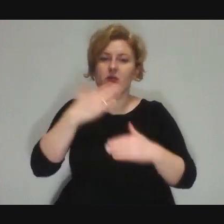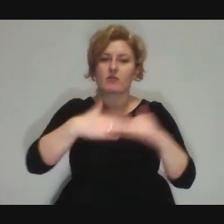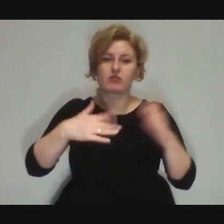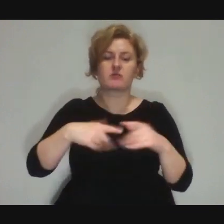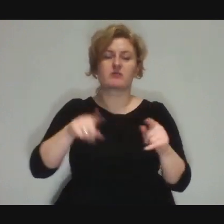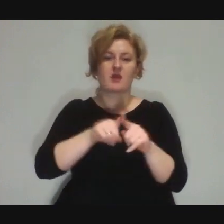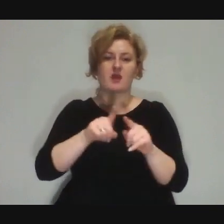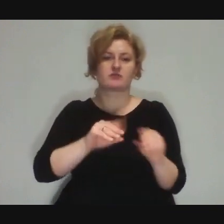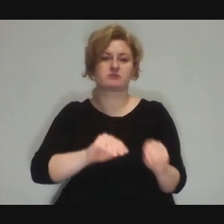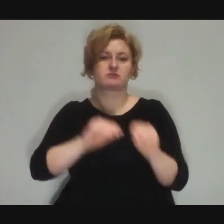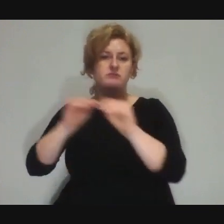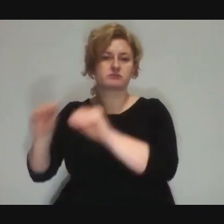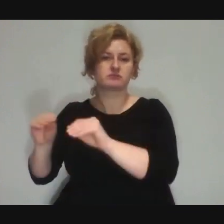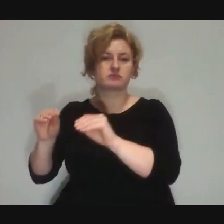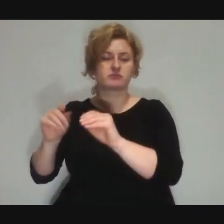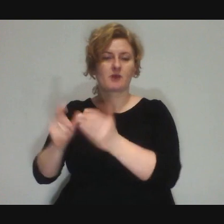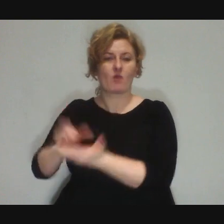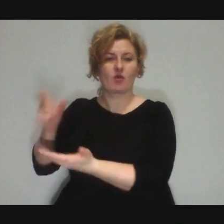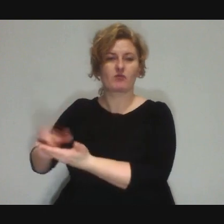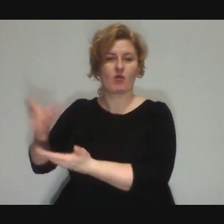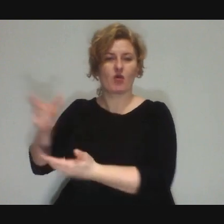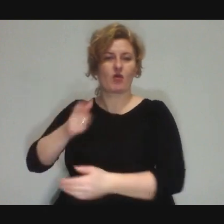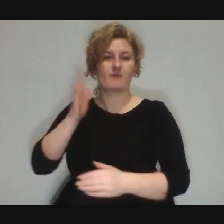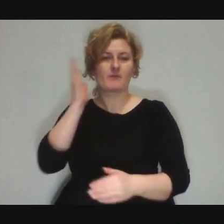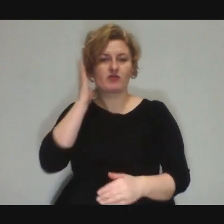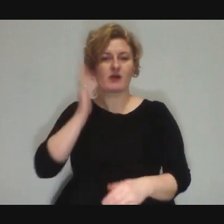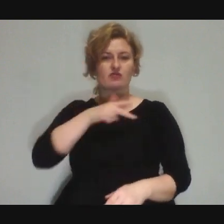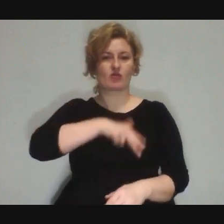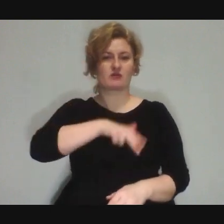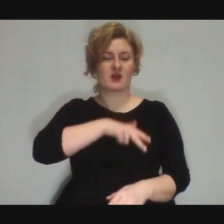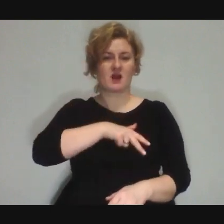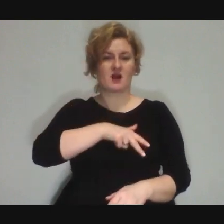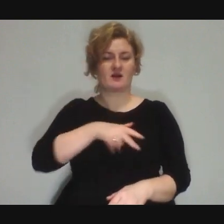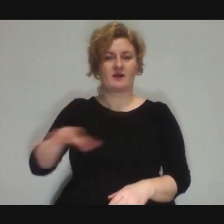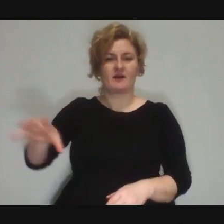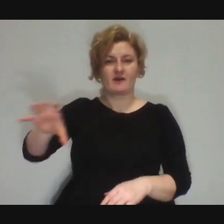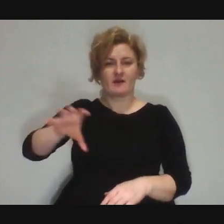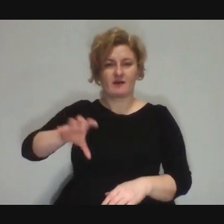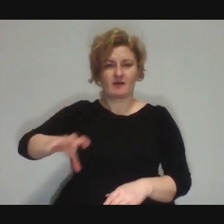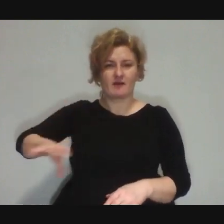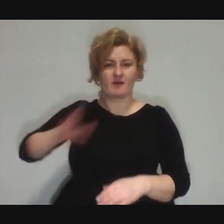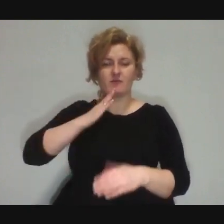And it is a strange policy to create these ghettos, social housing estates.